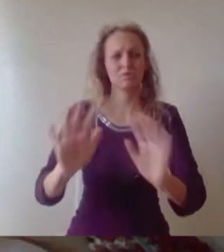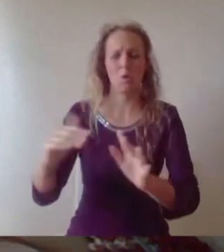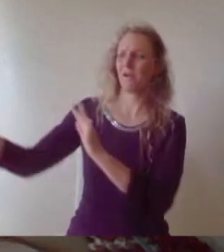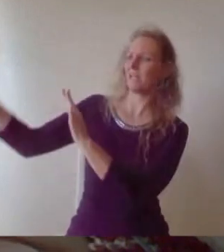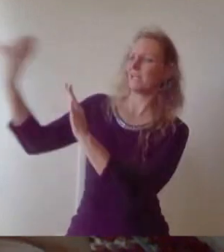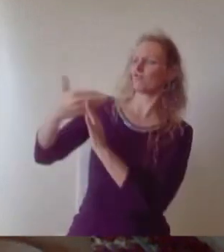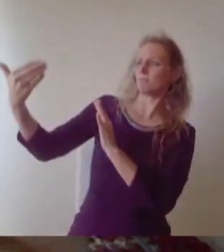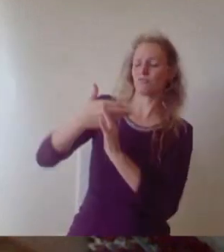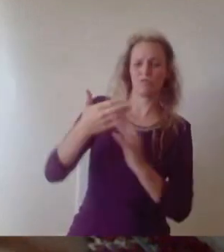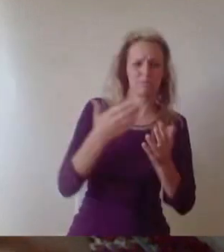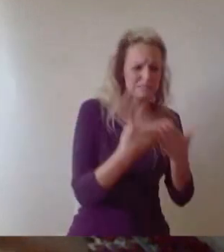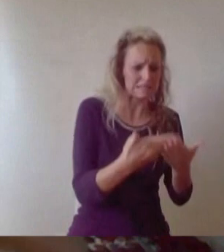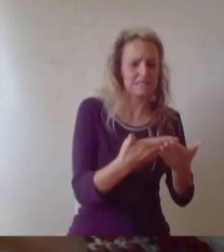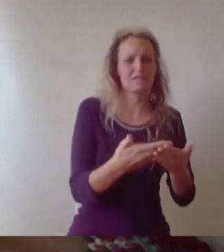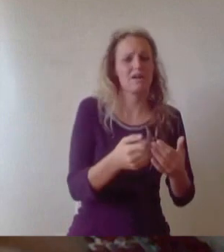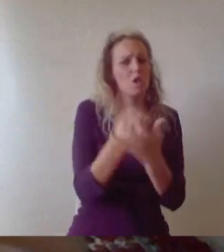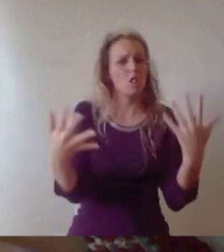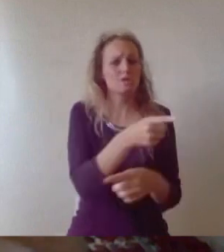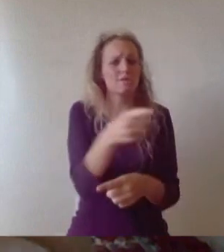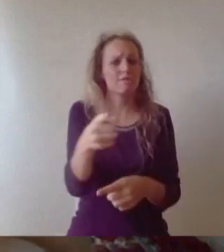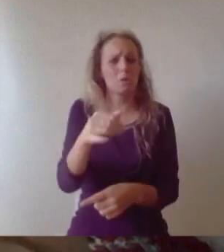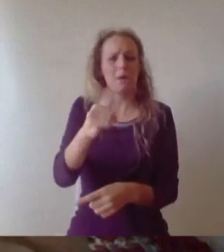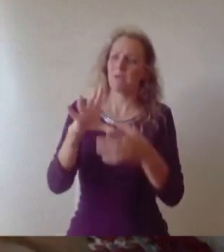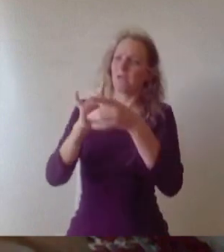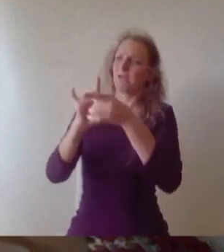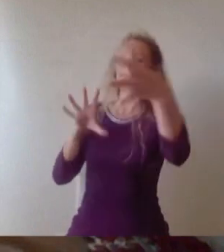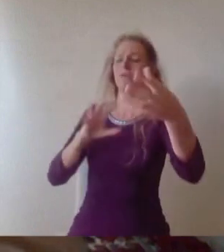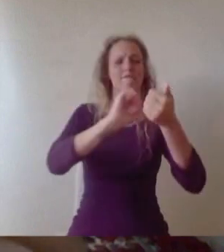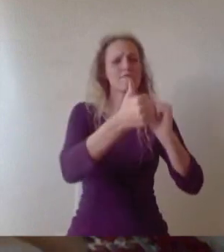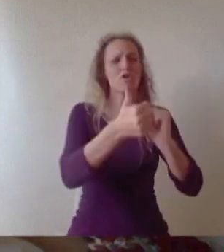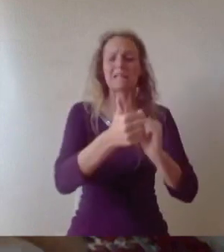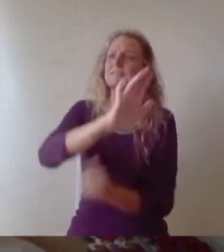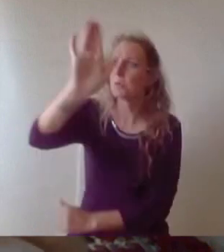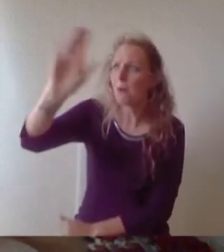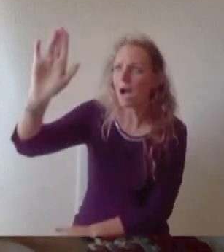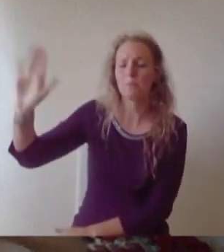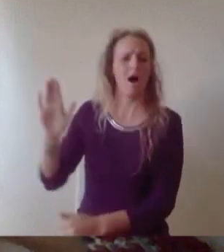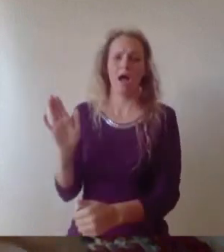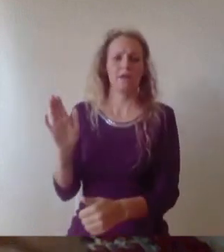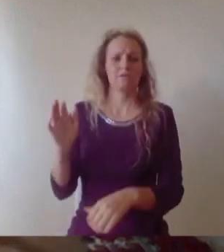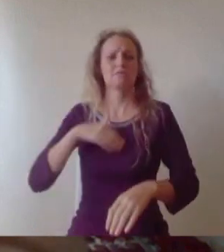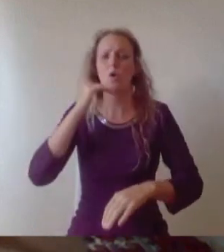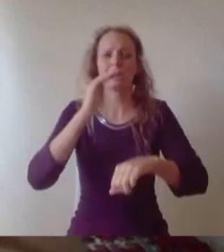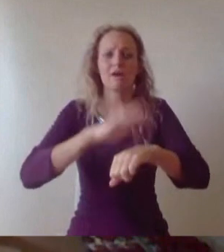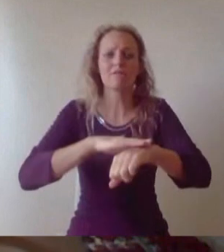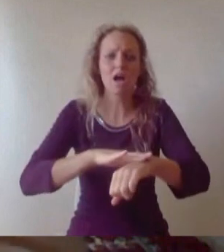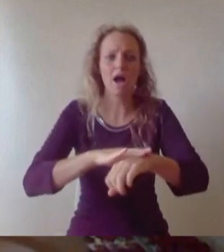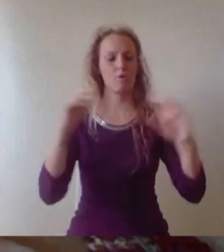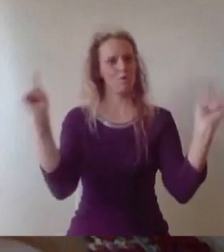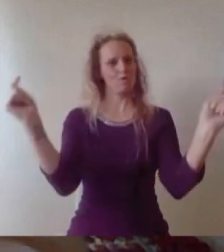your friends and lecturers in person, or to celebrate the end of your exams, or to say farewell to the wonderful city of Bristol